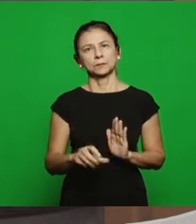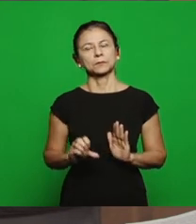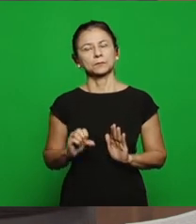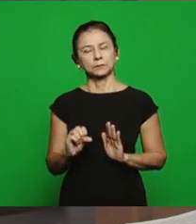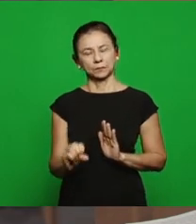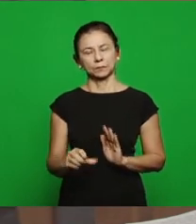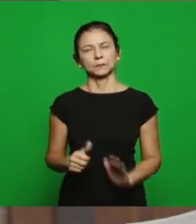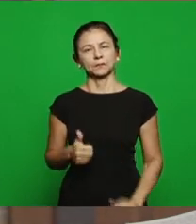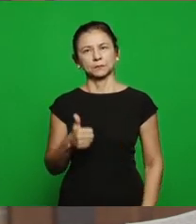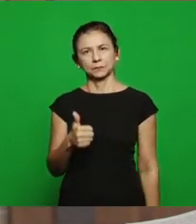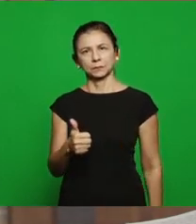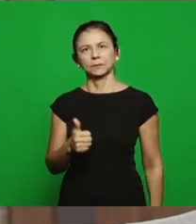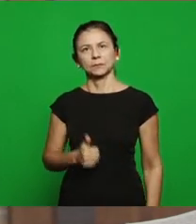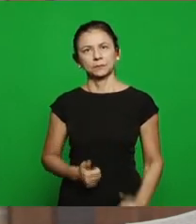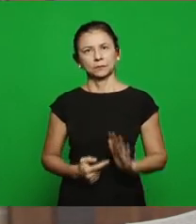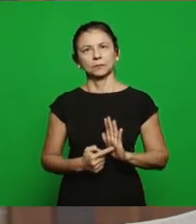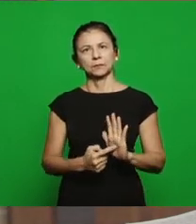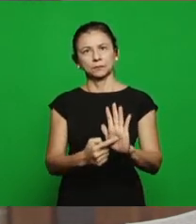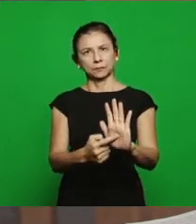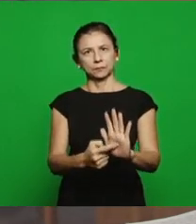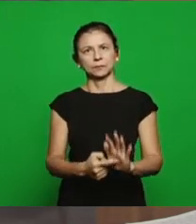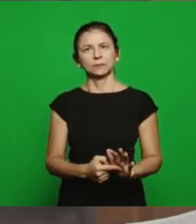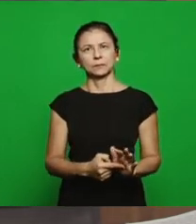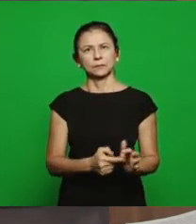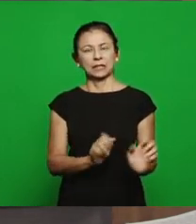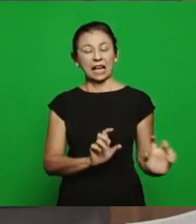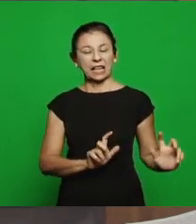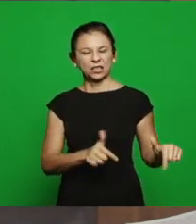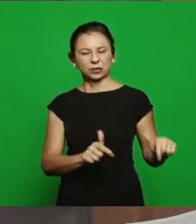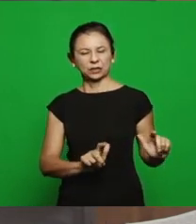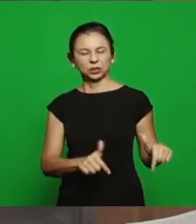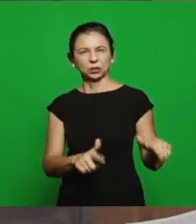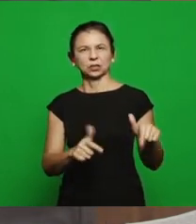first: name the evils caused by Jezebel